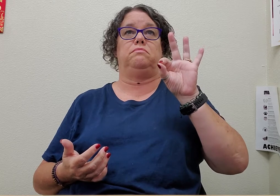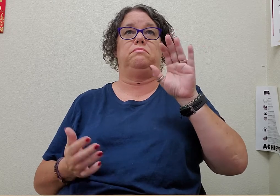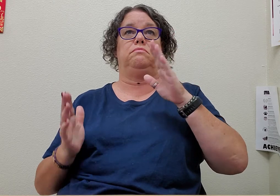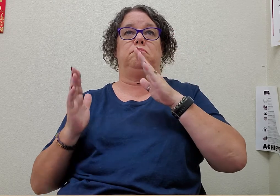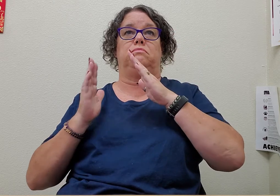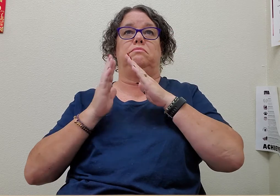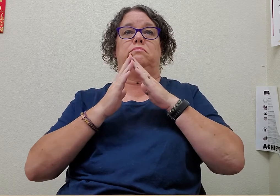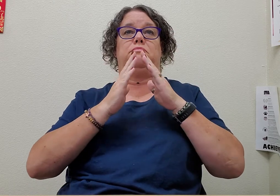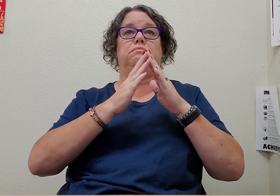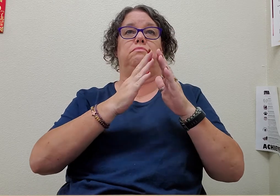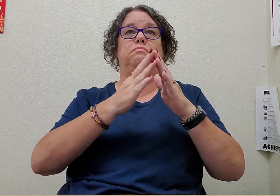city/town